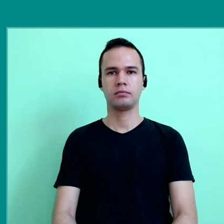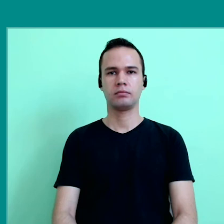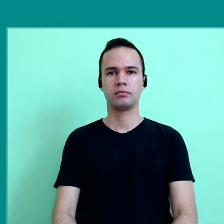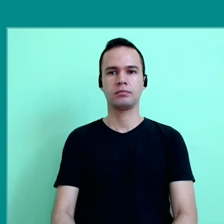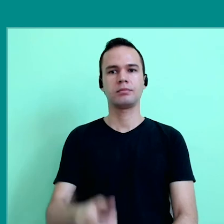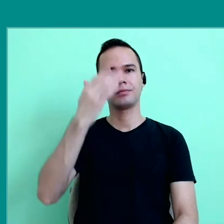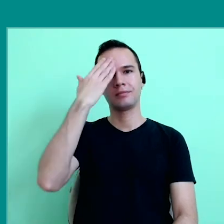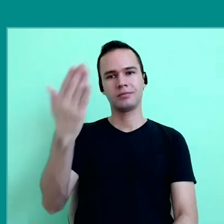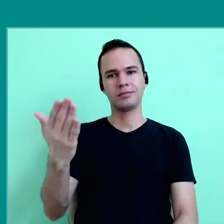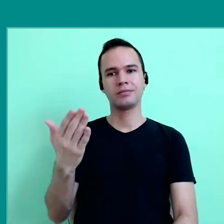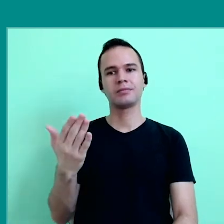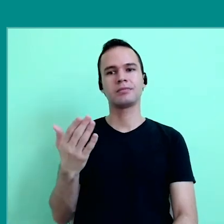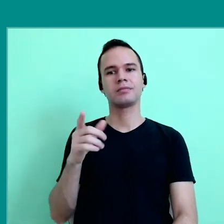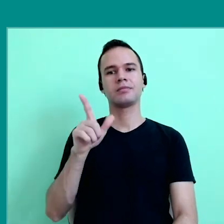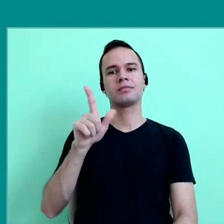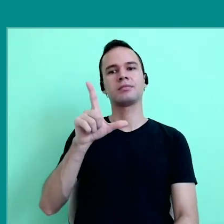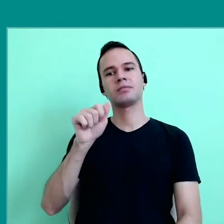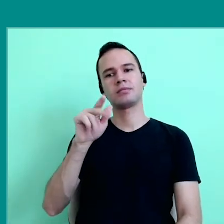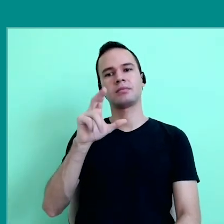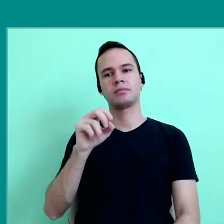Thank you. Glaucio, do you want to say something?